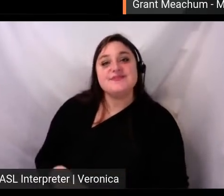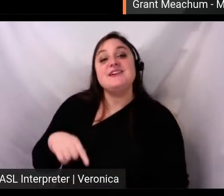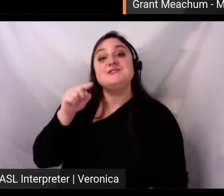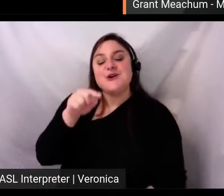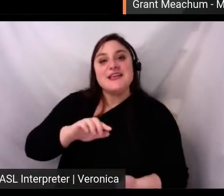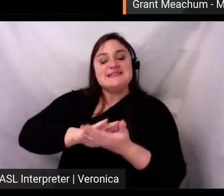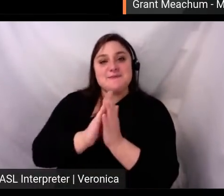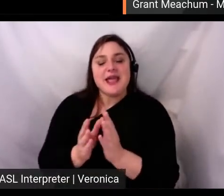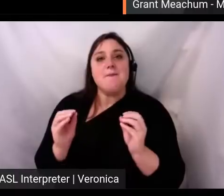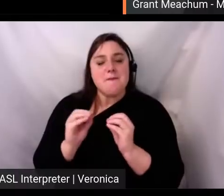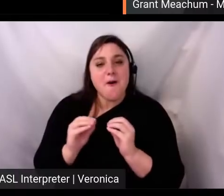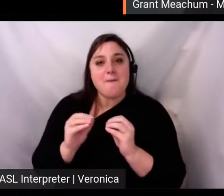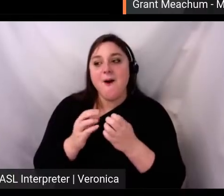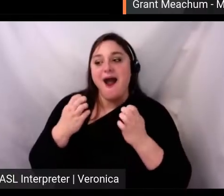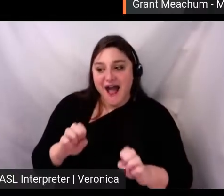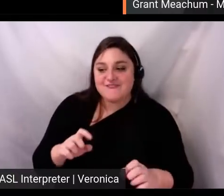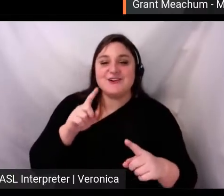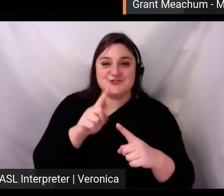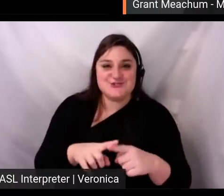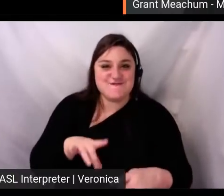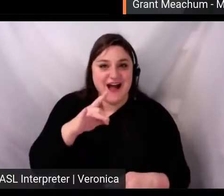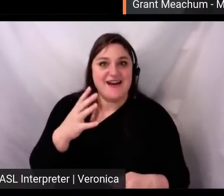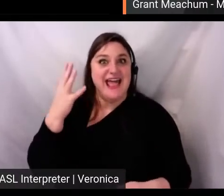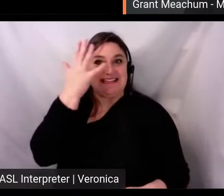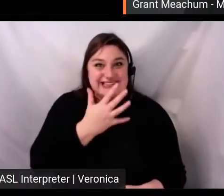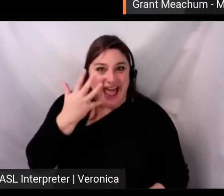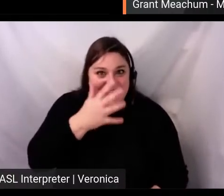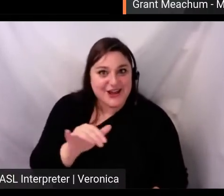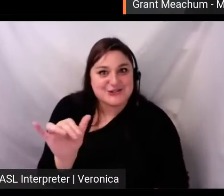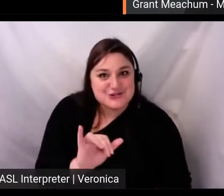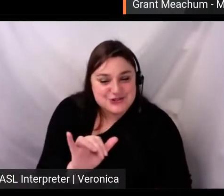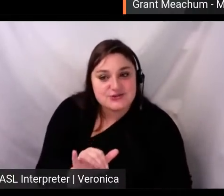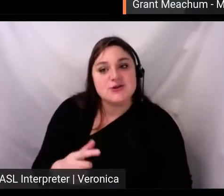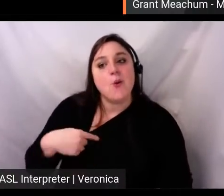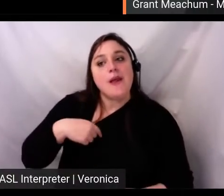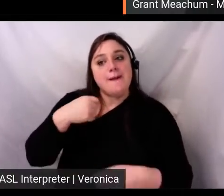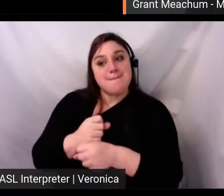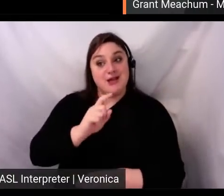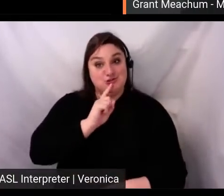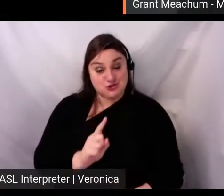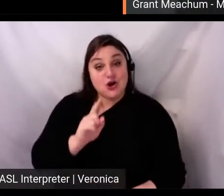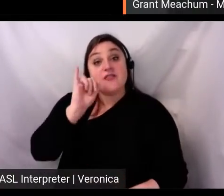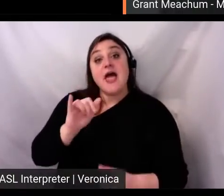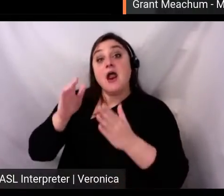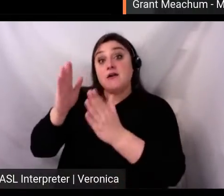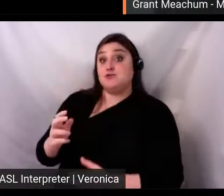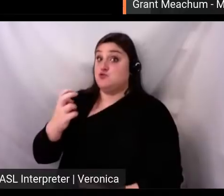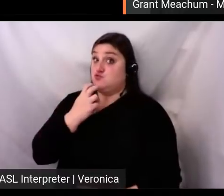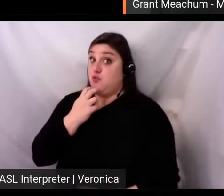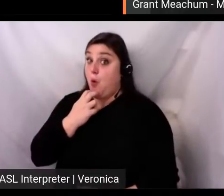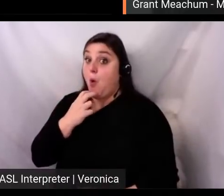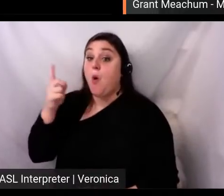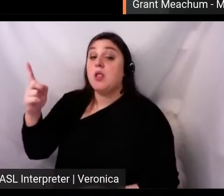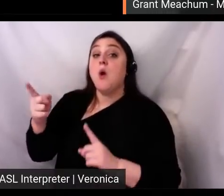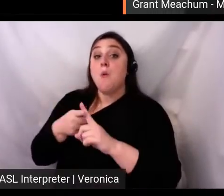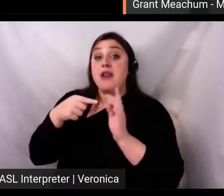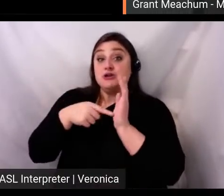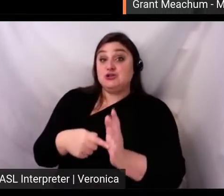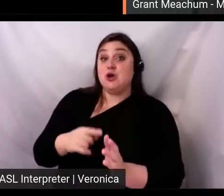aesthetic. We asked our Minnesota musicians record facing the same direction they would face on stage. For instance, cellist in profile, rather than